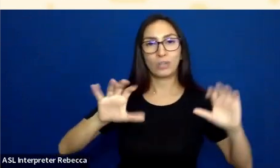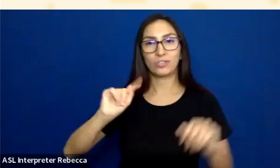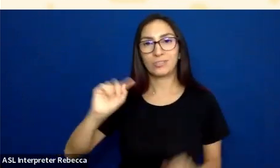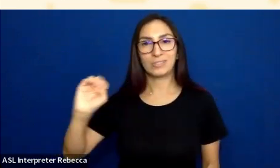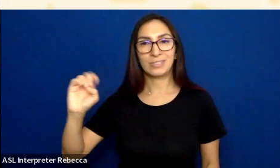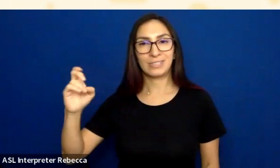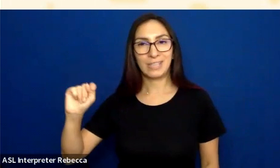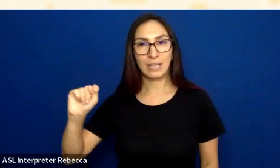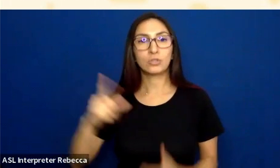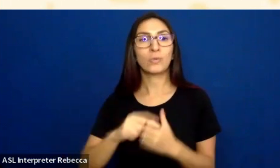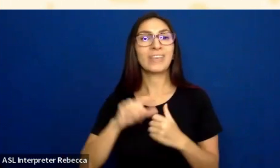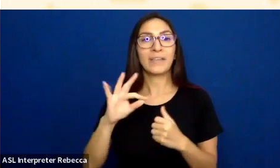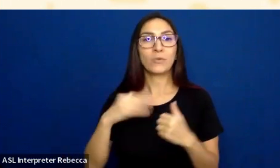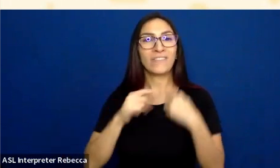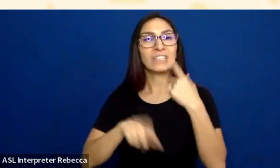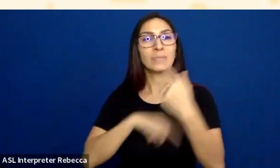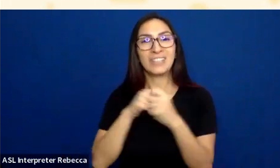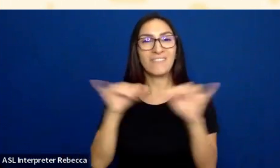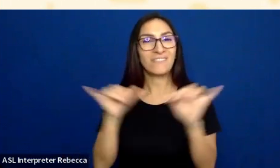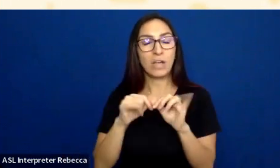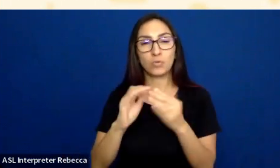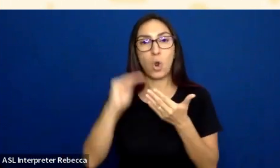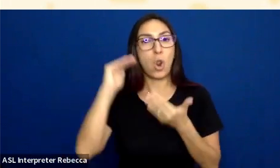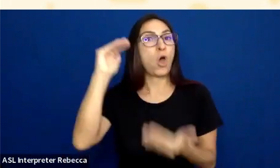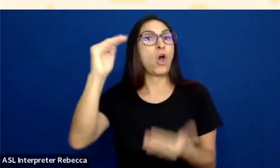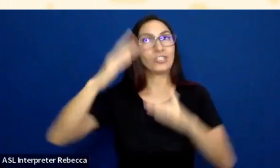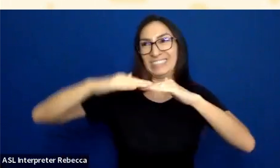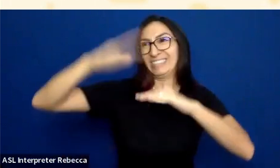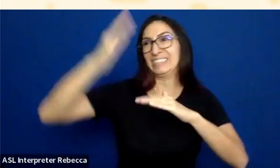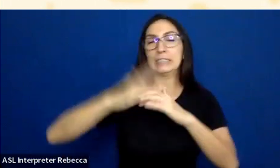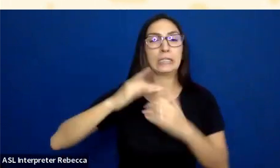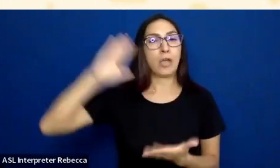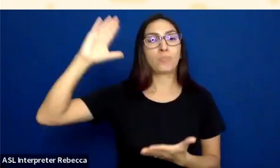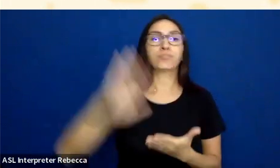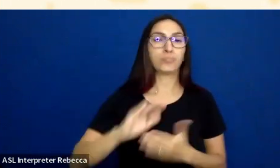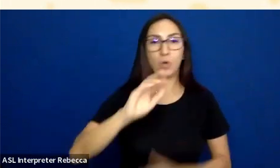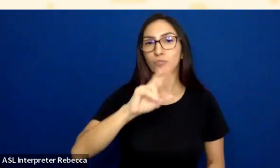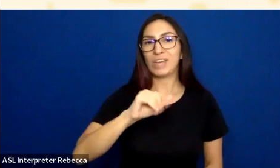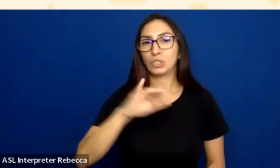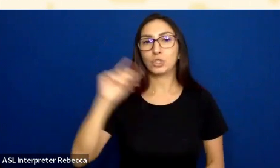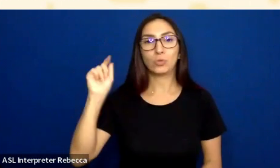the requirement goes down. It goes down from 4.5-to-1 contrast down to three to one.